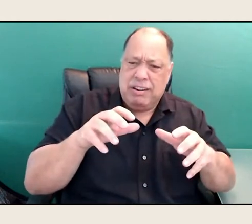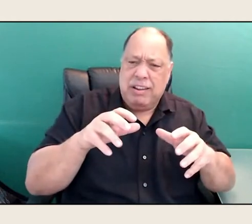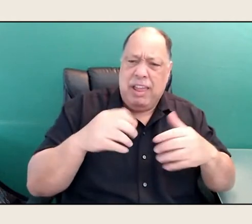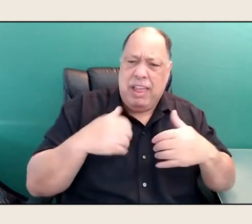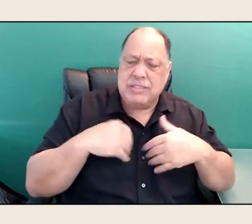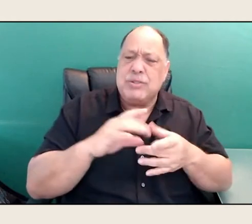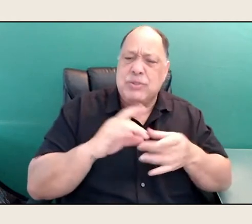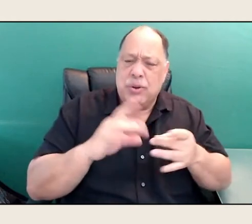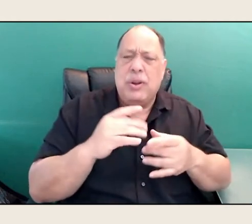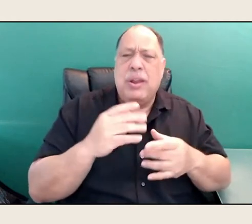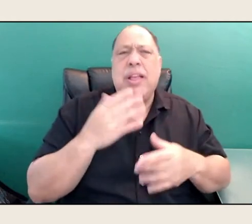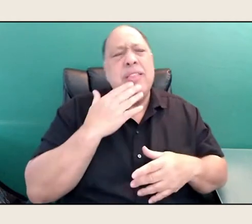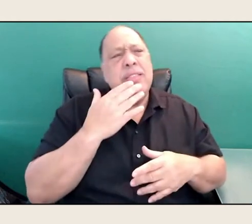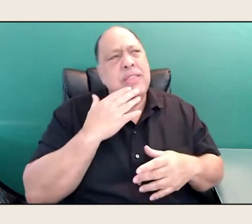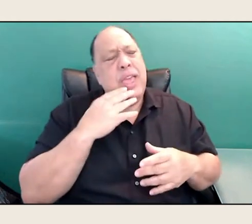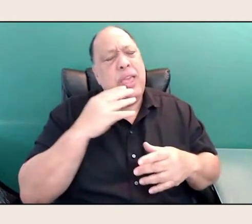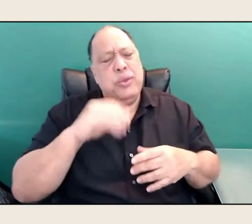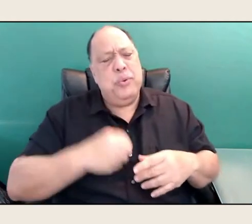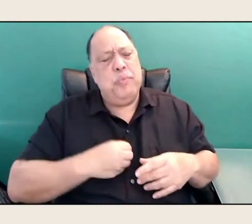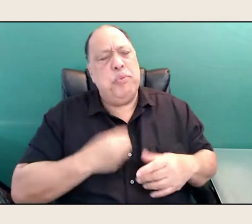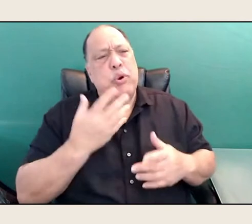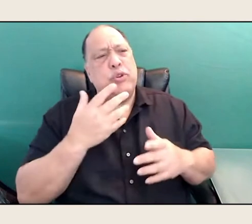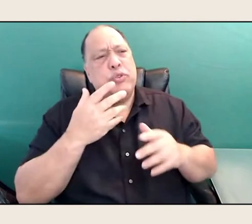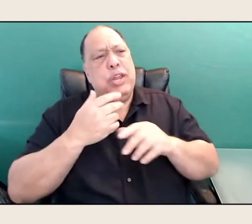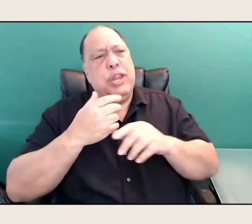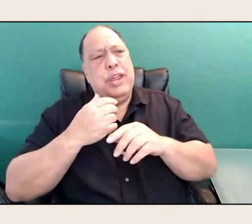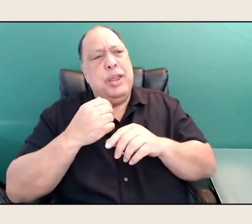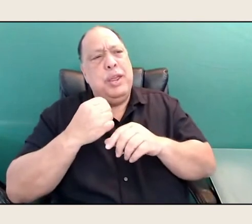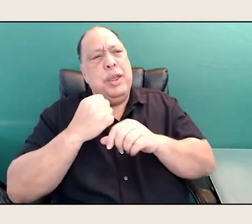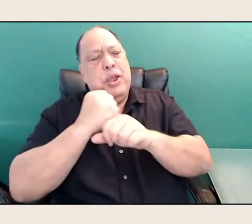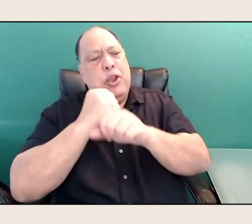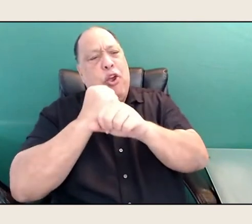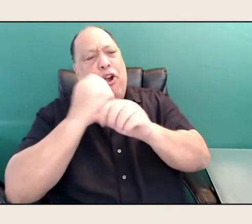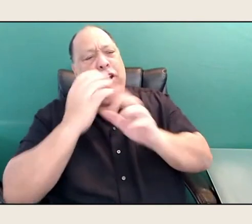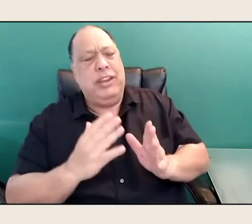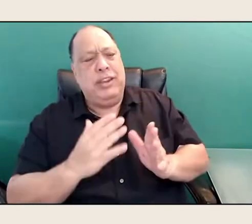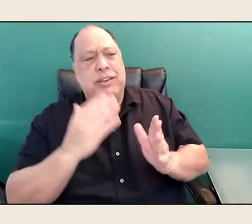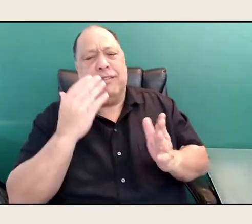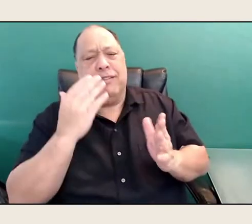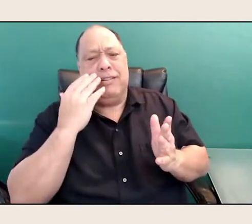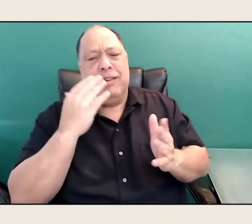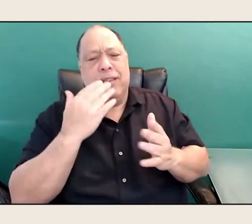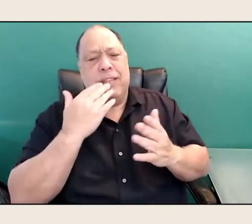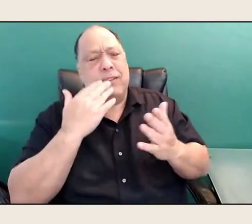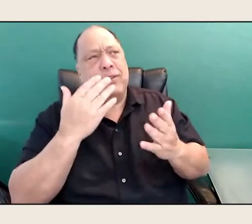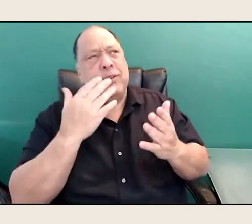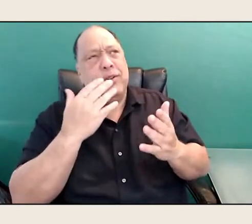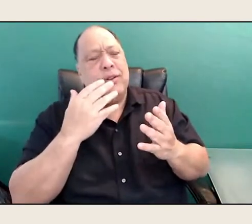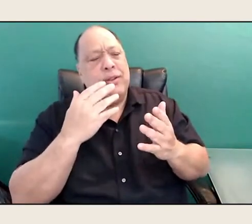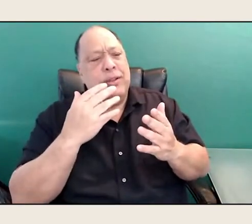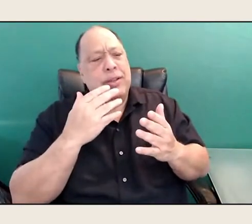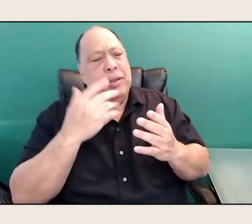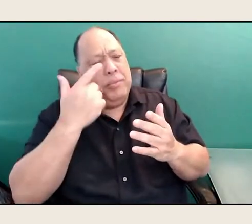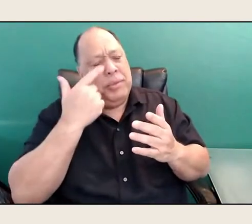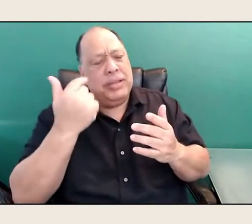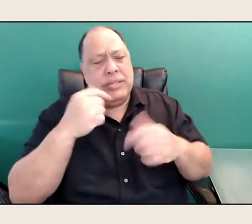Maybe it's guardian. Because I have certainly, there's been times where I've taken for granted,